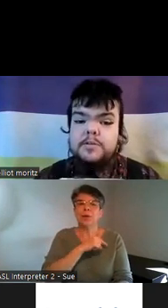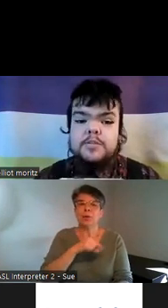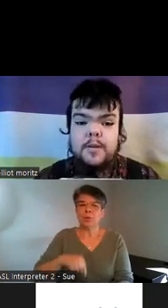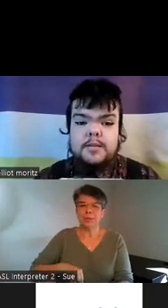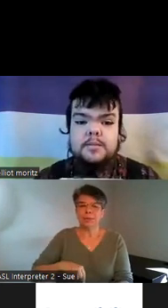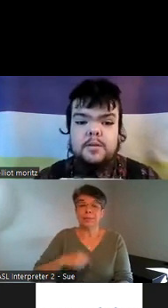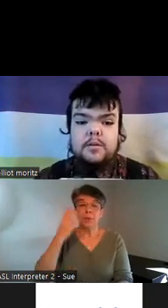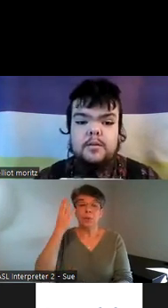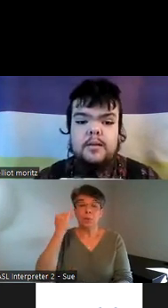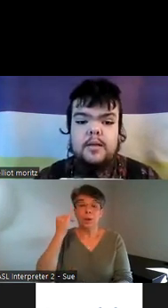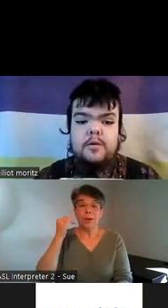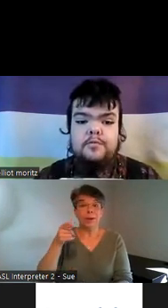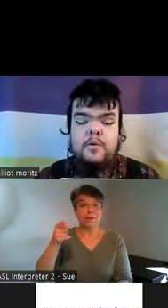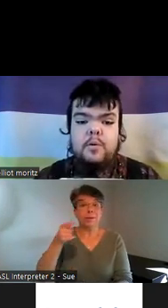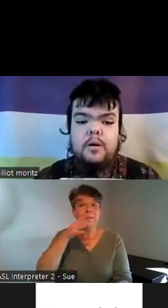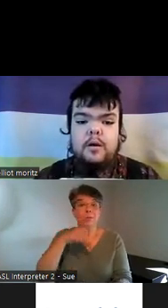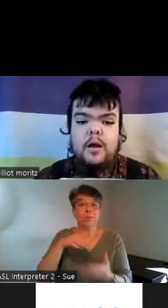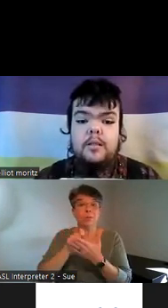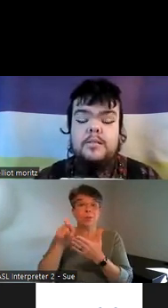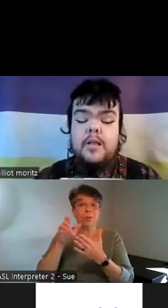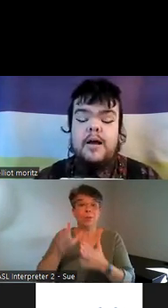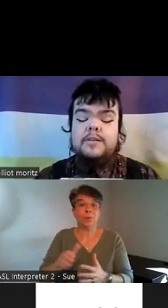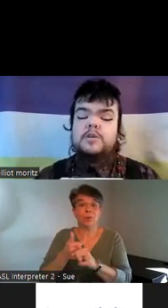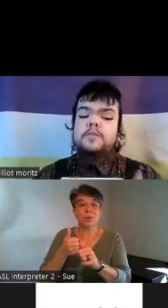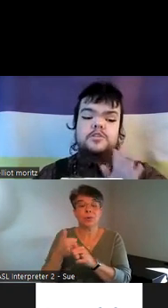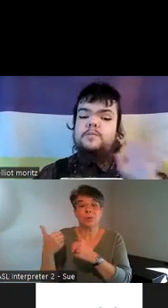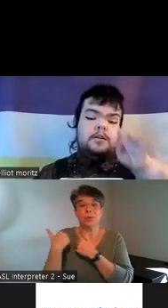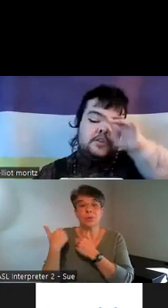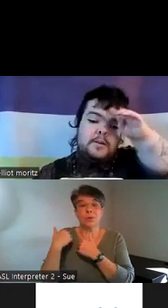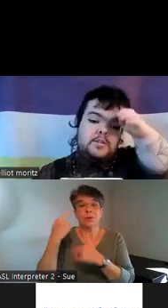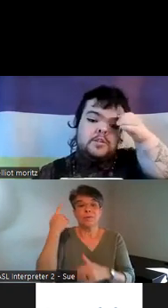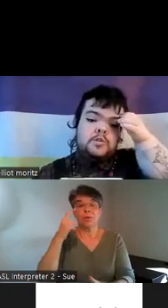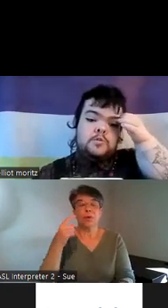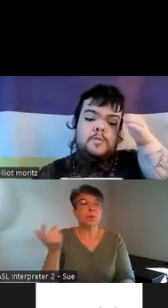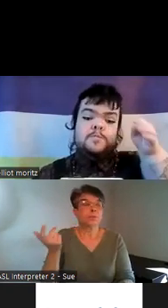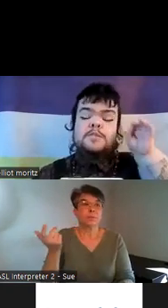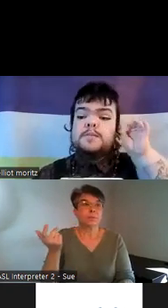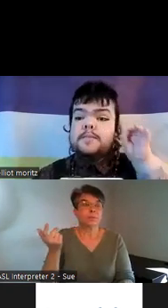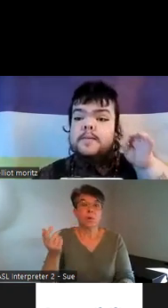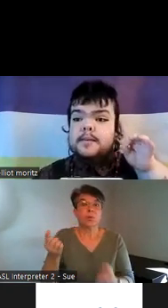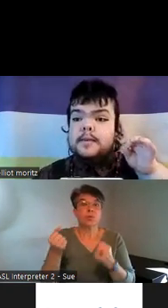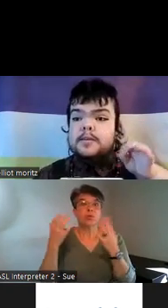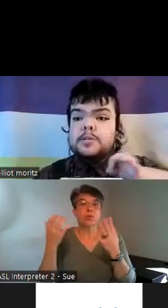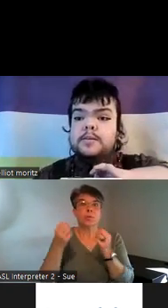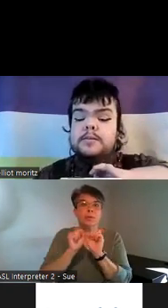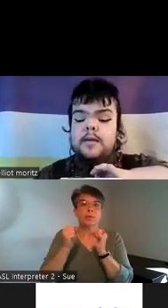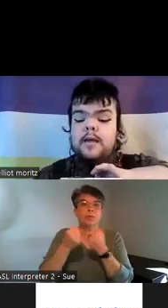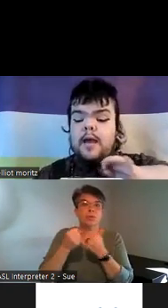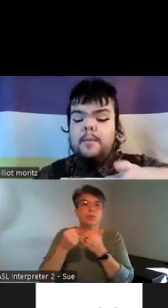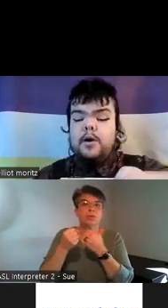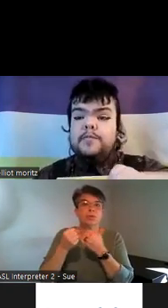was responsible for a lot so like so much so many social movements but specifically she was a part